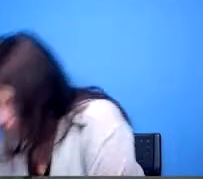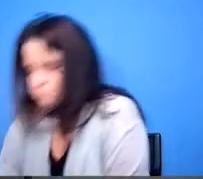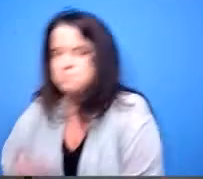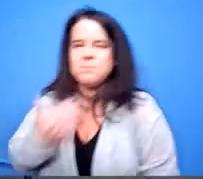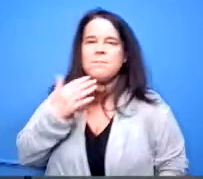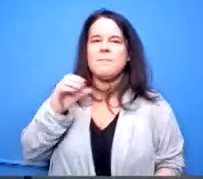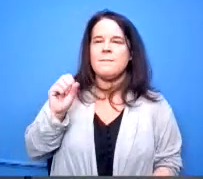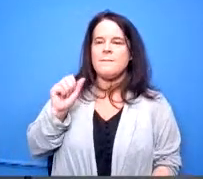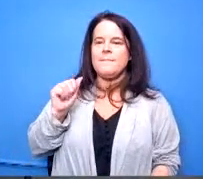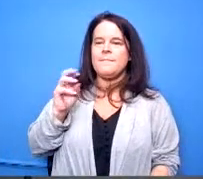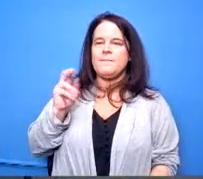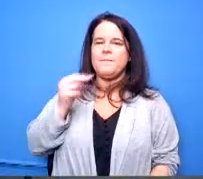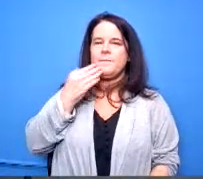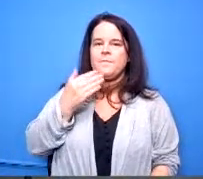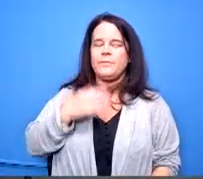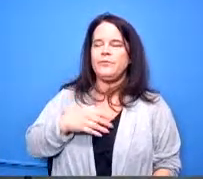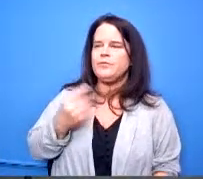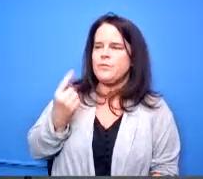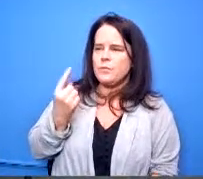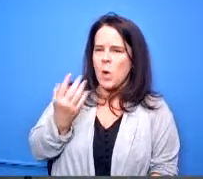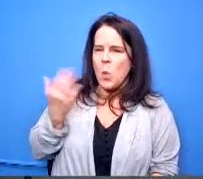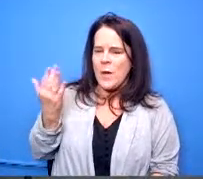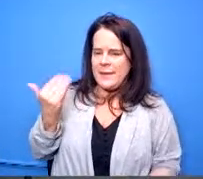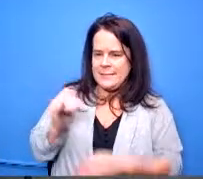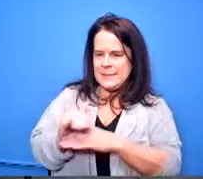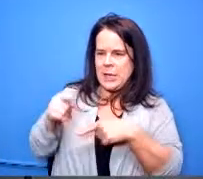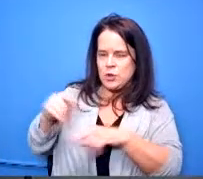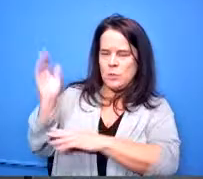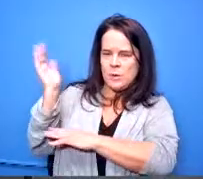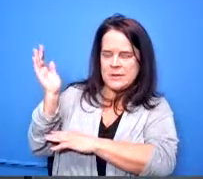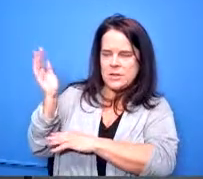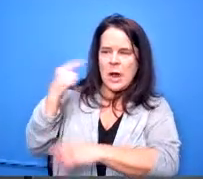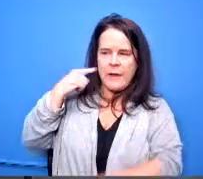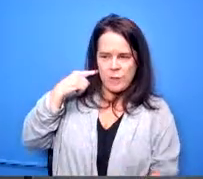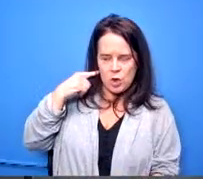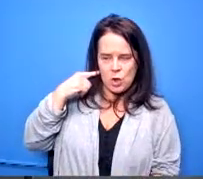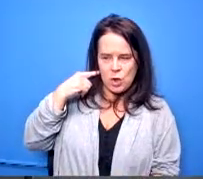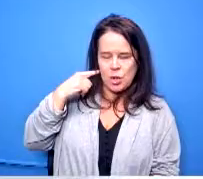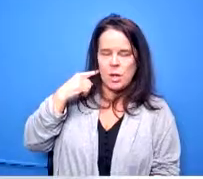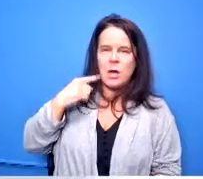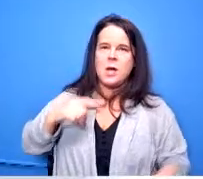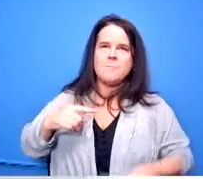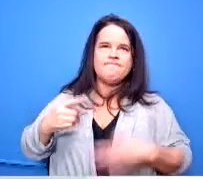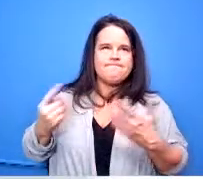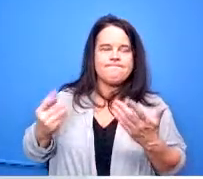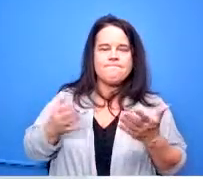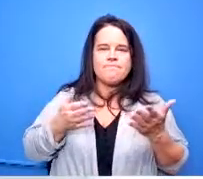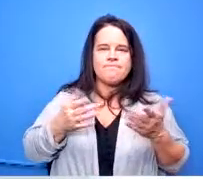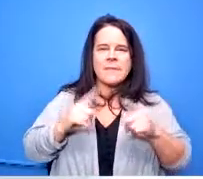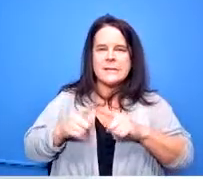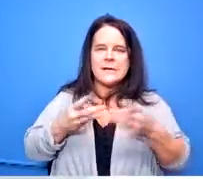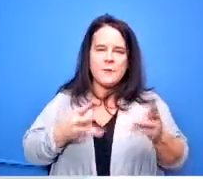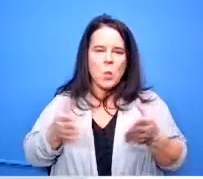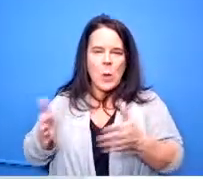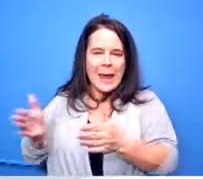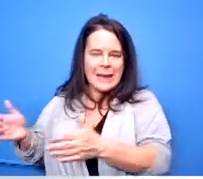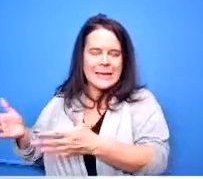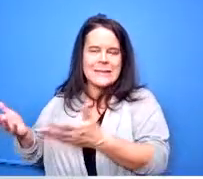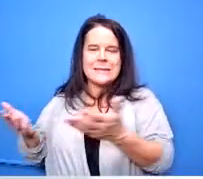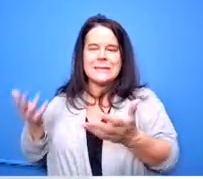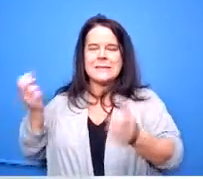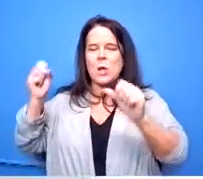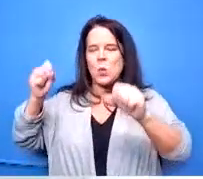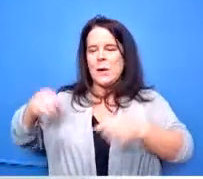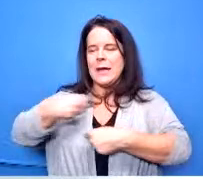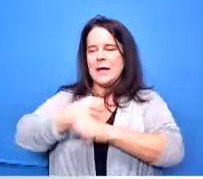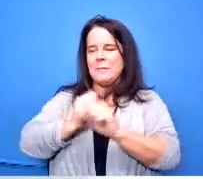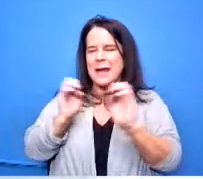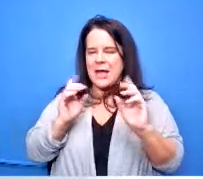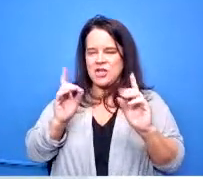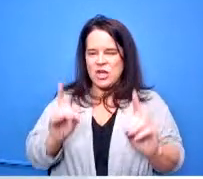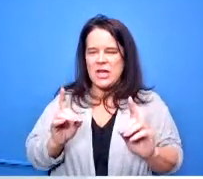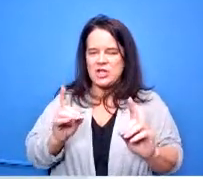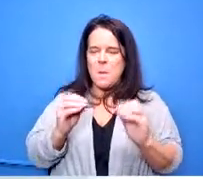this presentation is ways to make education um impactful relational and in the program of studies